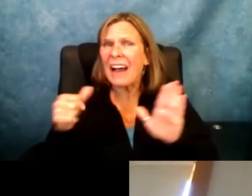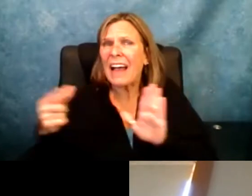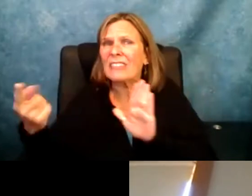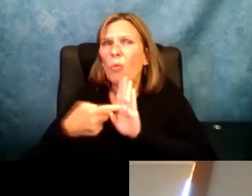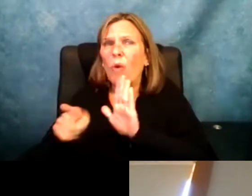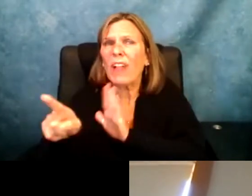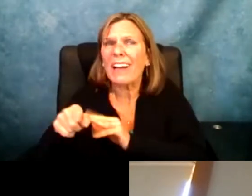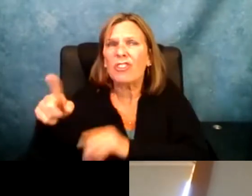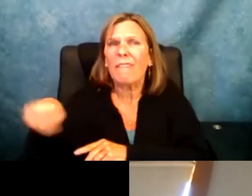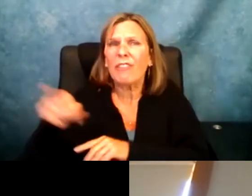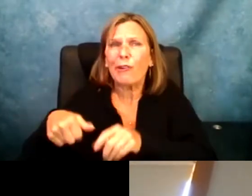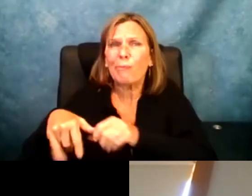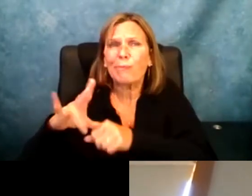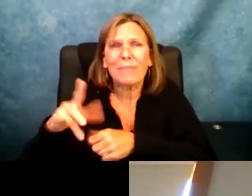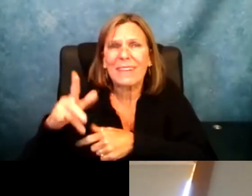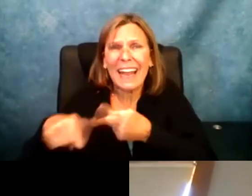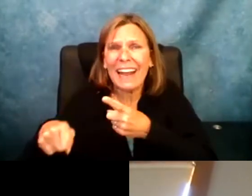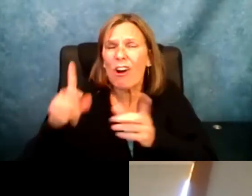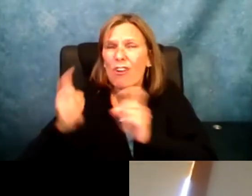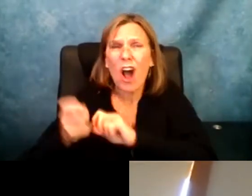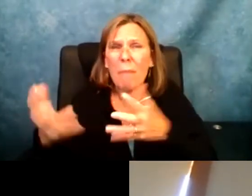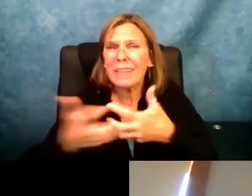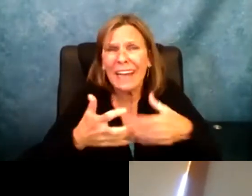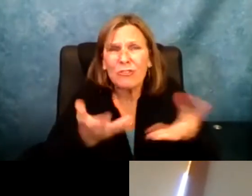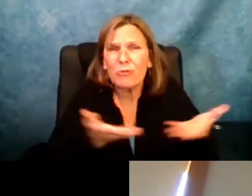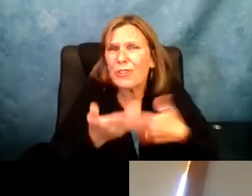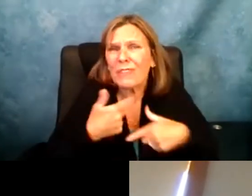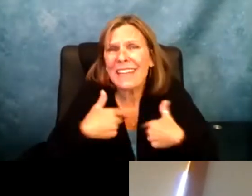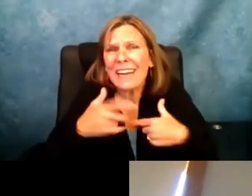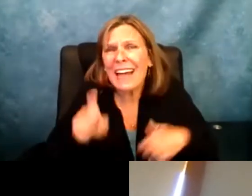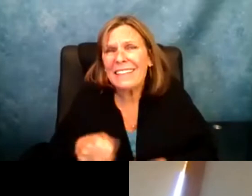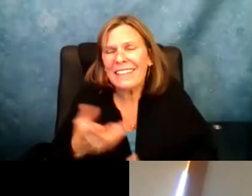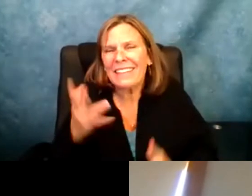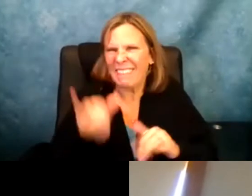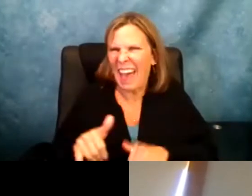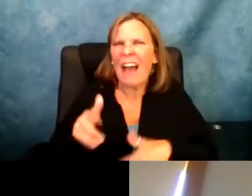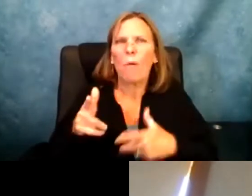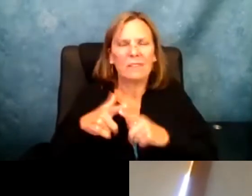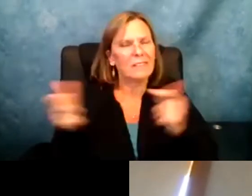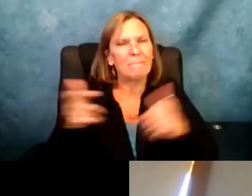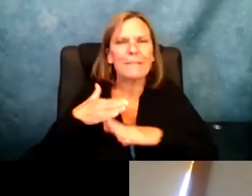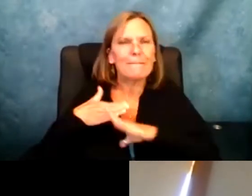a student instead of a reflection of their inability to accommodate to the